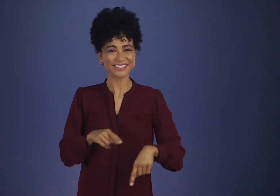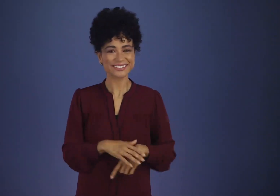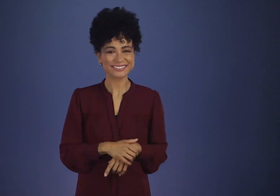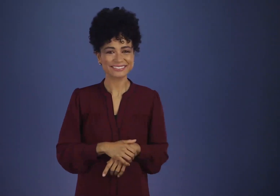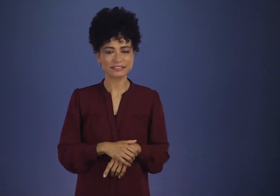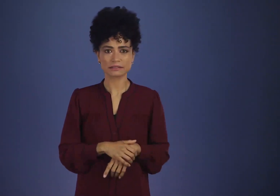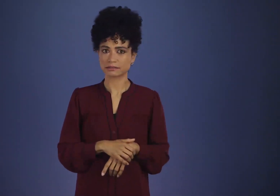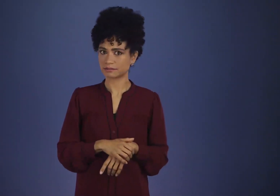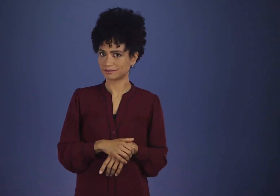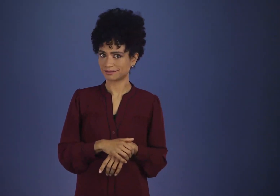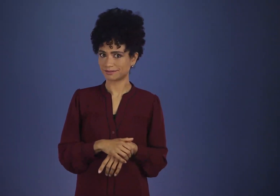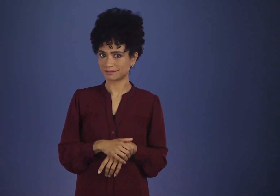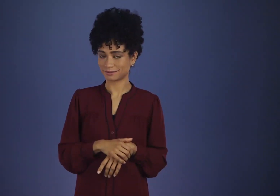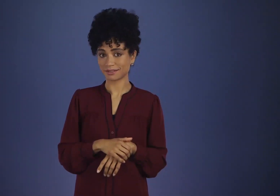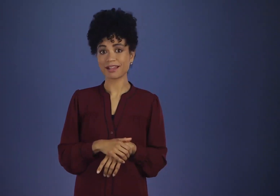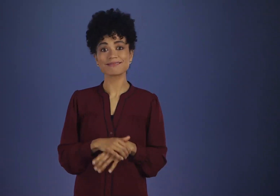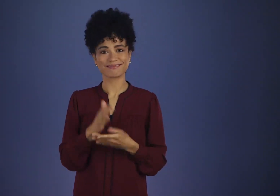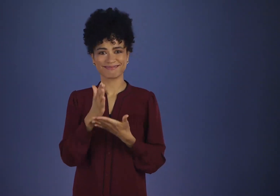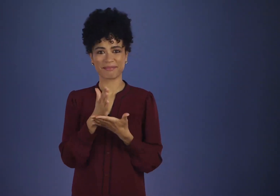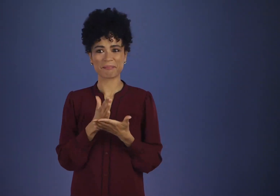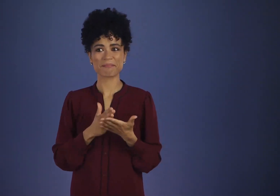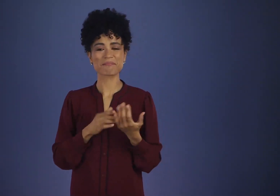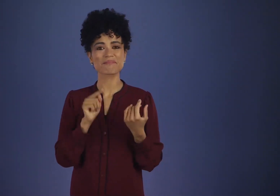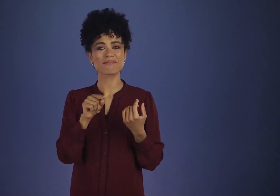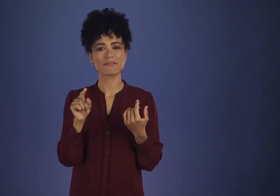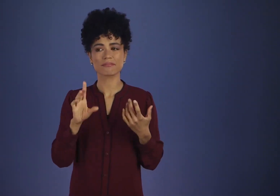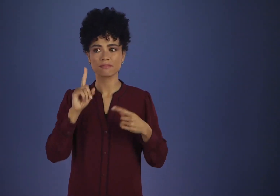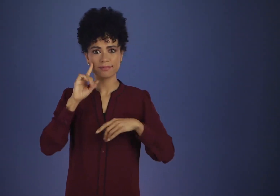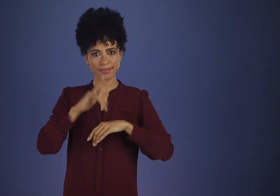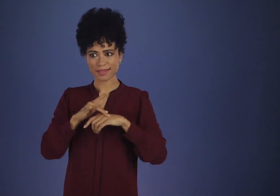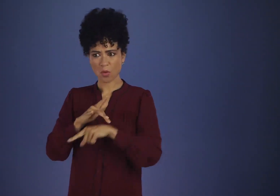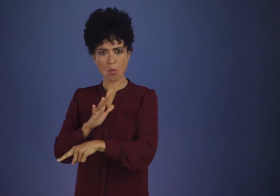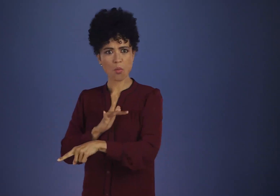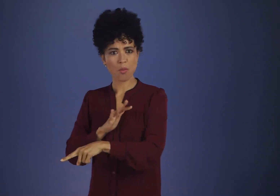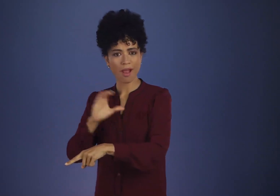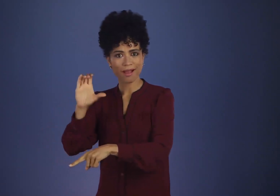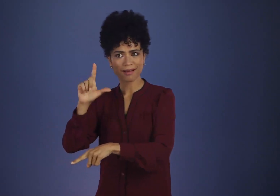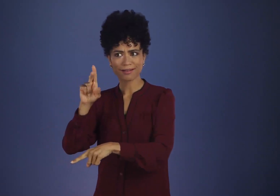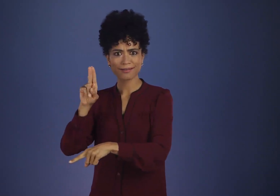Some were club-minded, but it was just a question of taking care of the lonely heart.